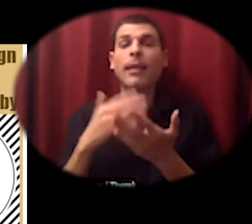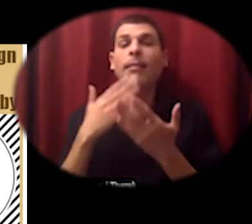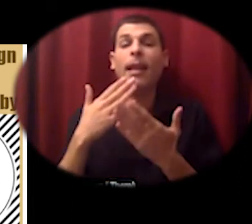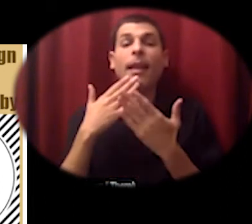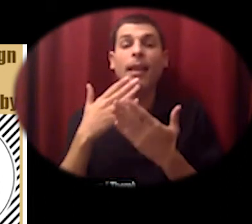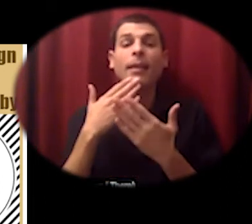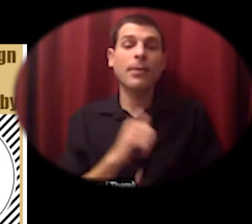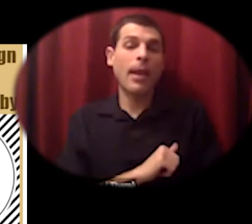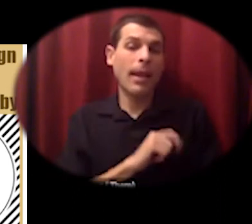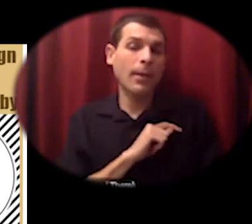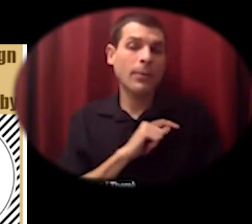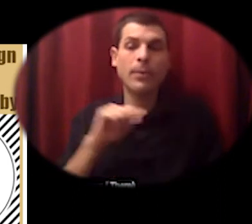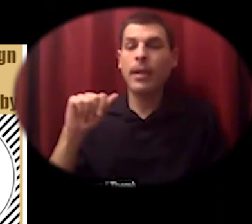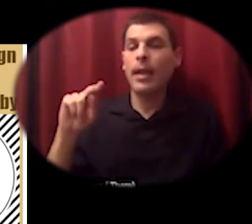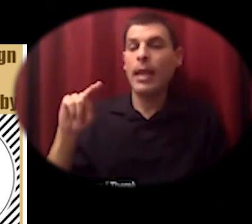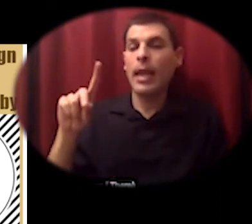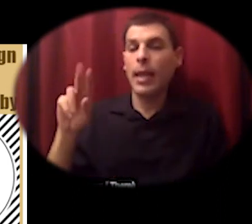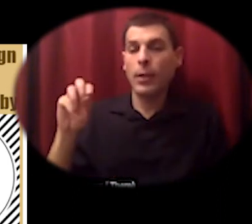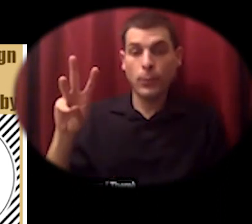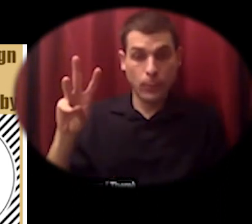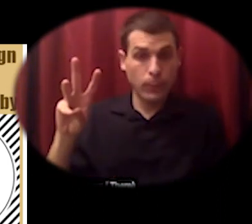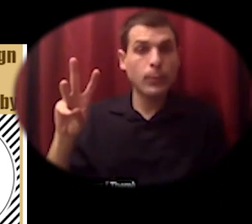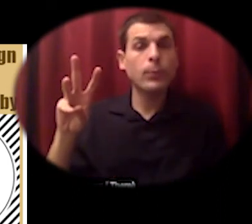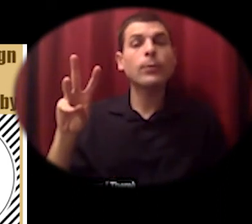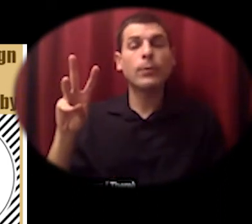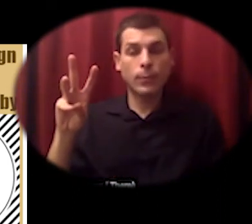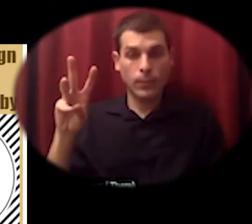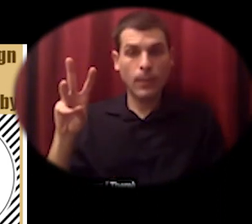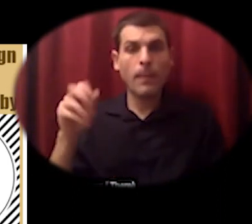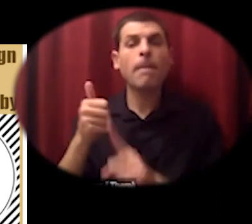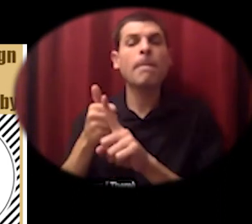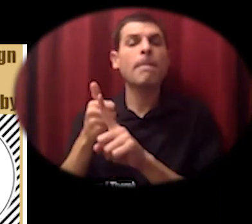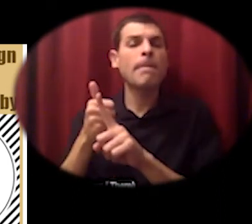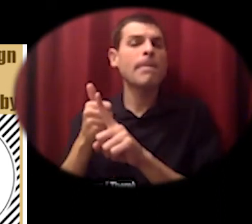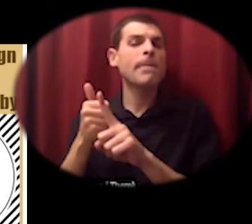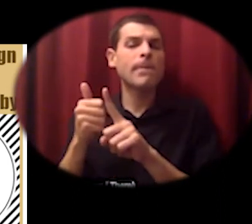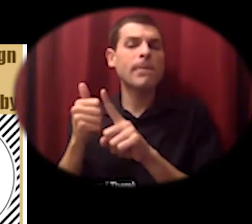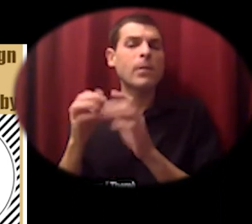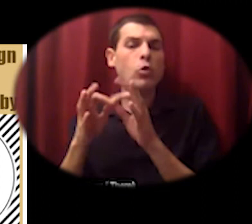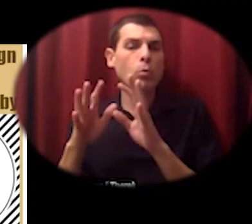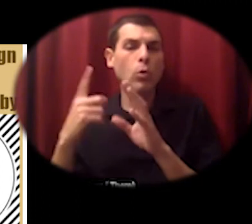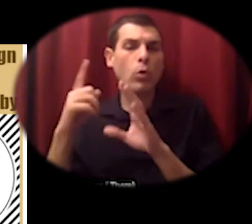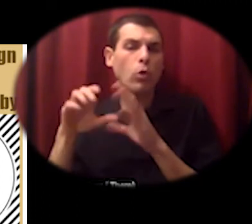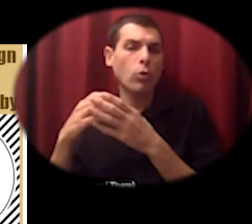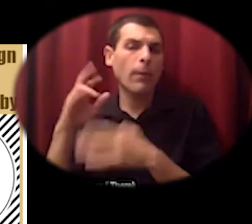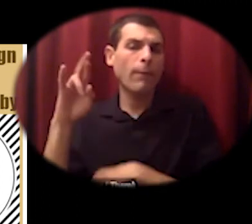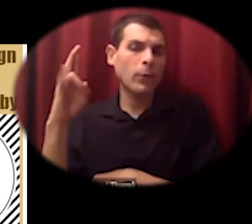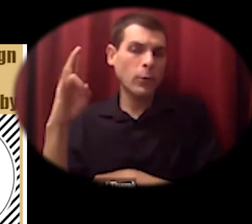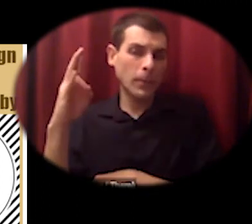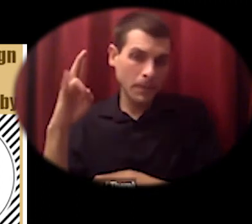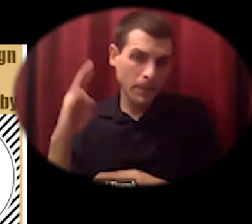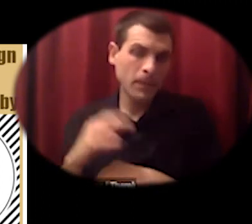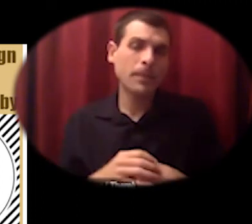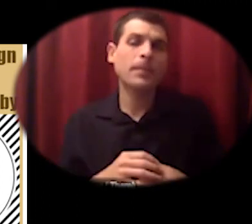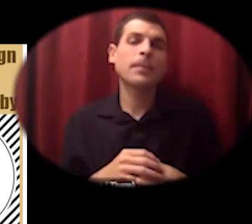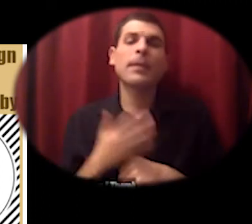Andrew who's here for fingers crossed interpreting for helping us make this possible